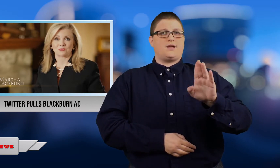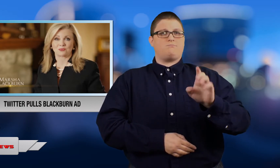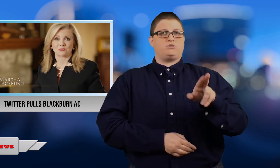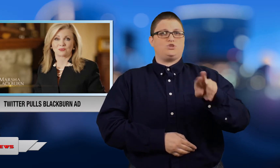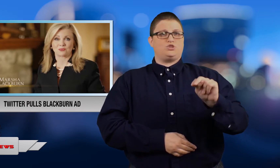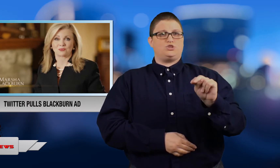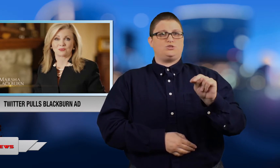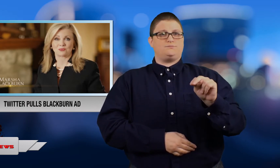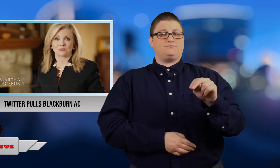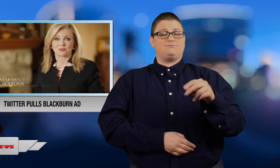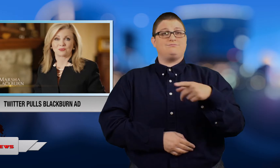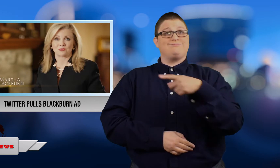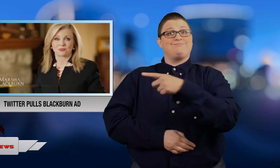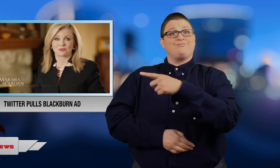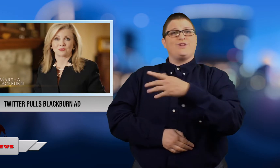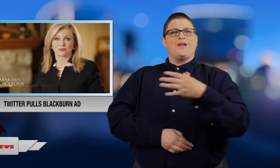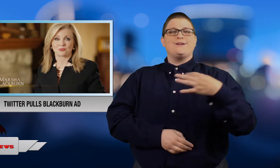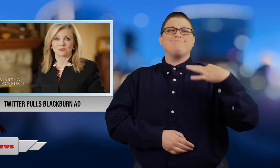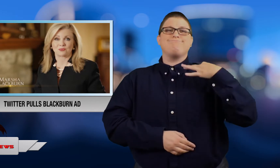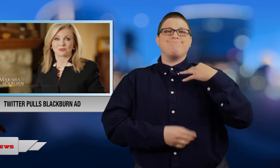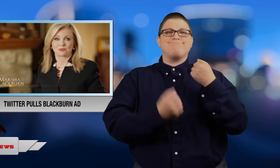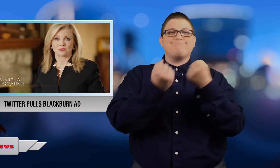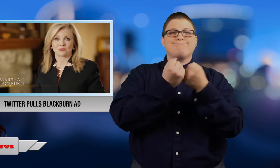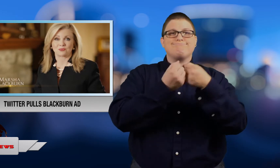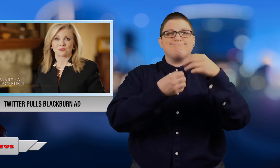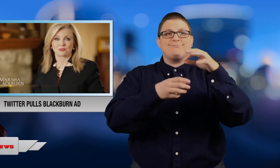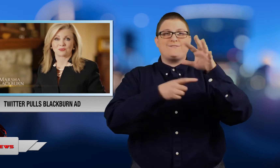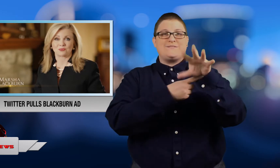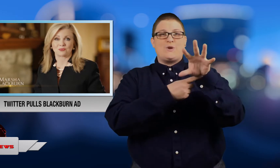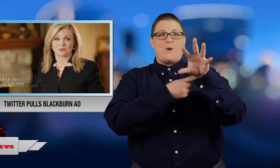campaign announcement video is